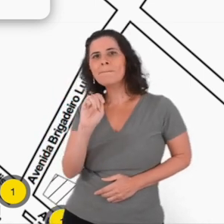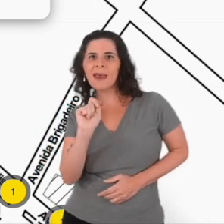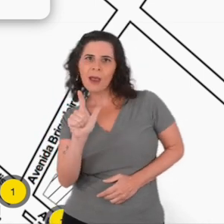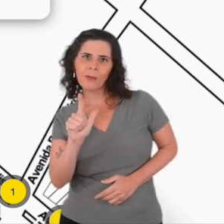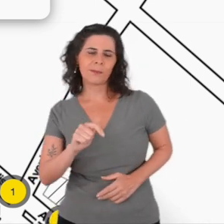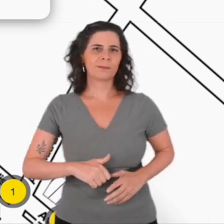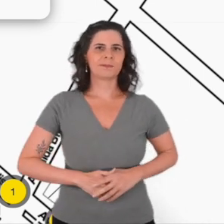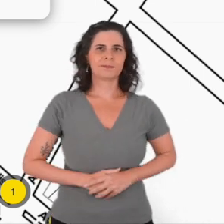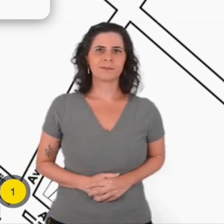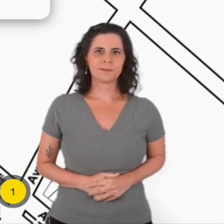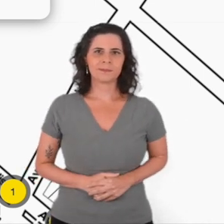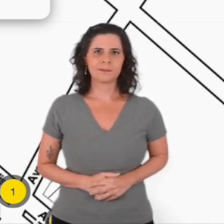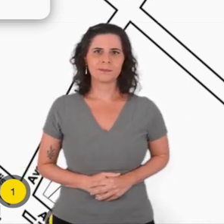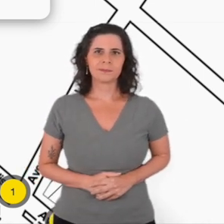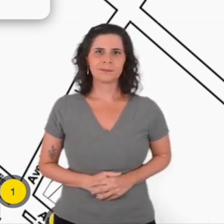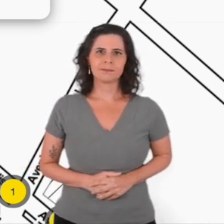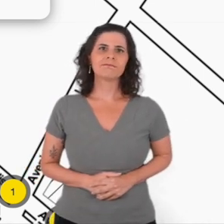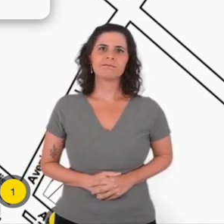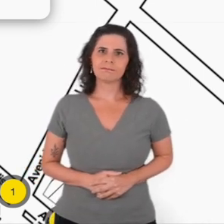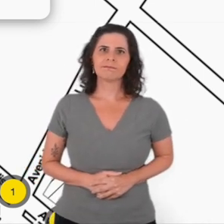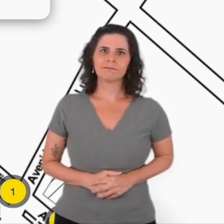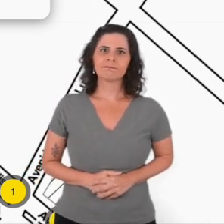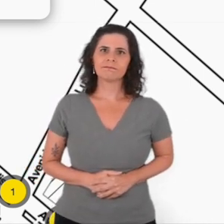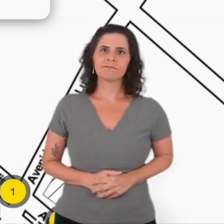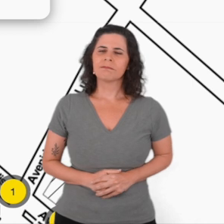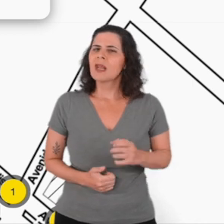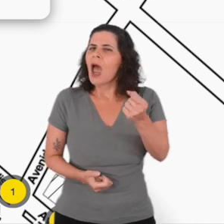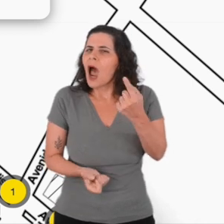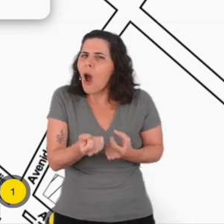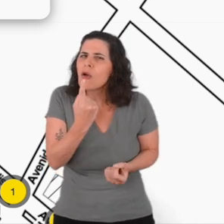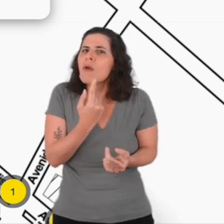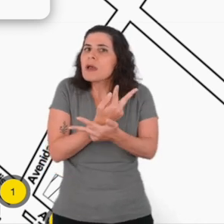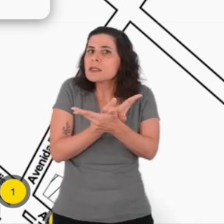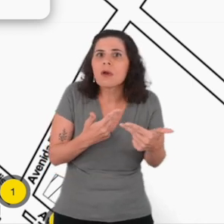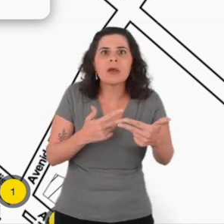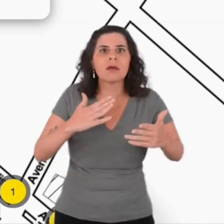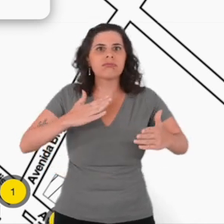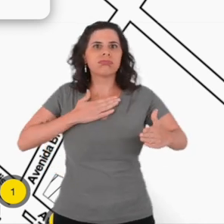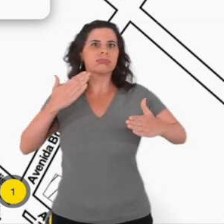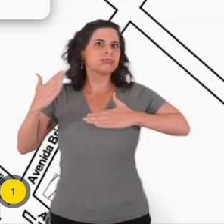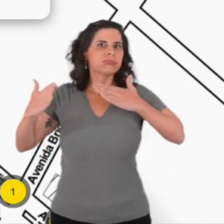Some unexpected situations happen on the tactile paving,